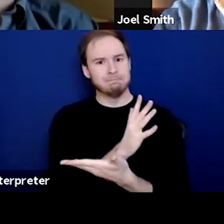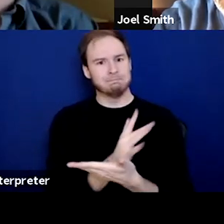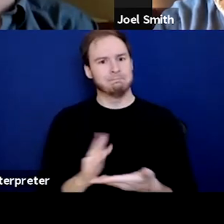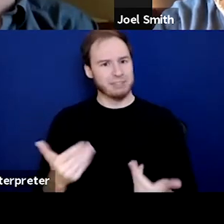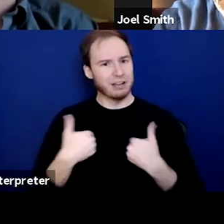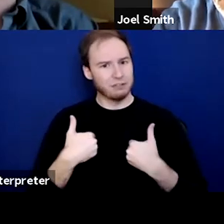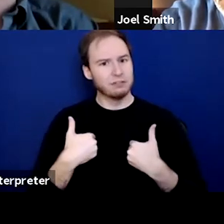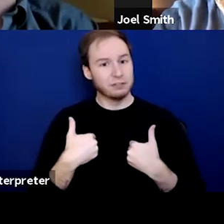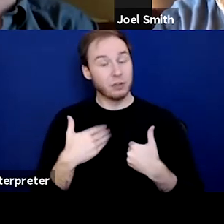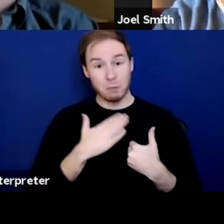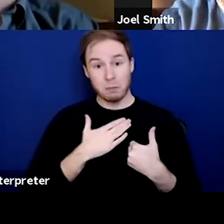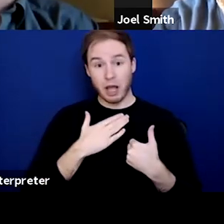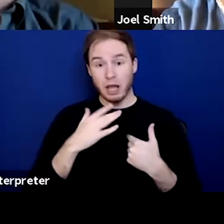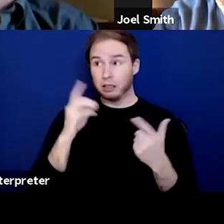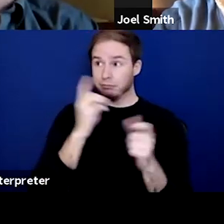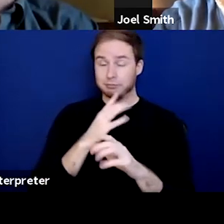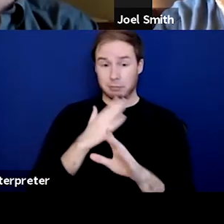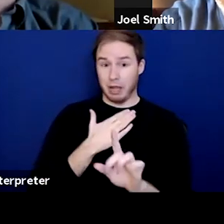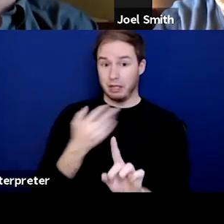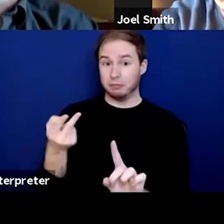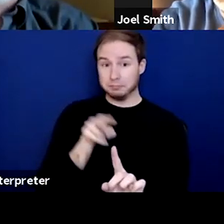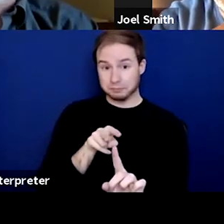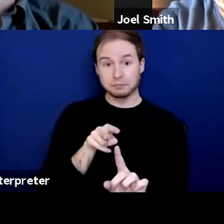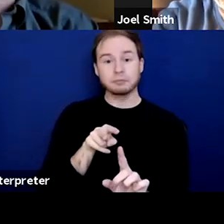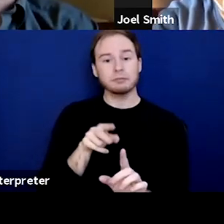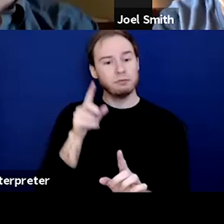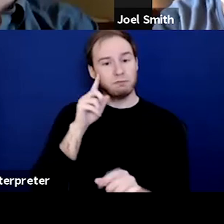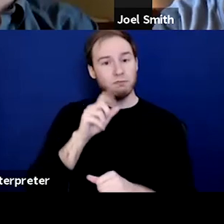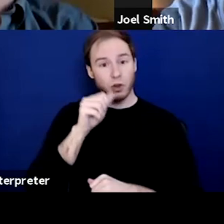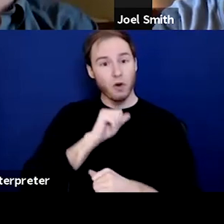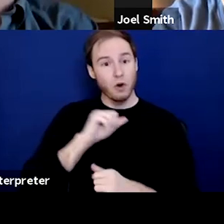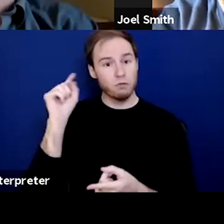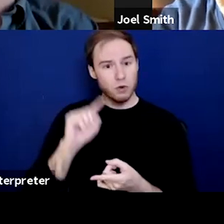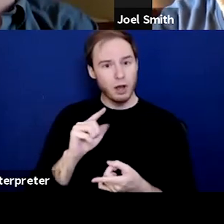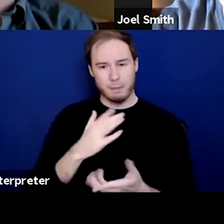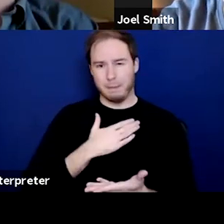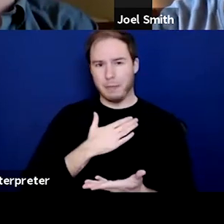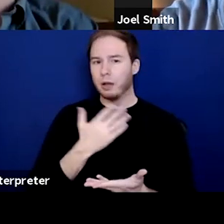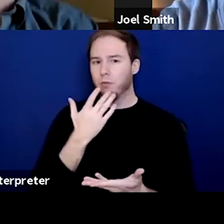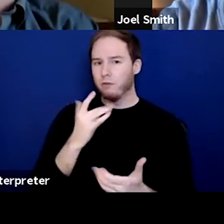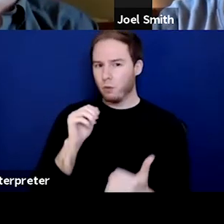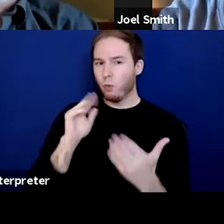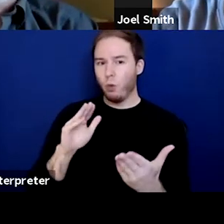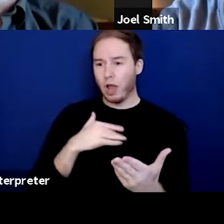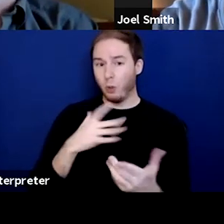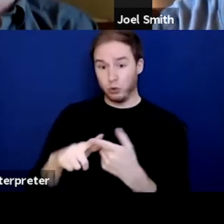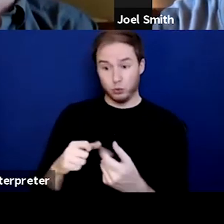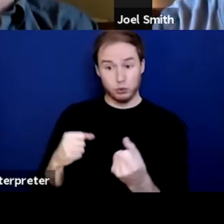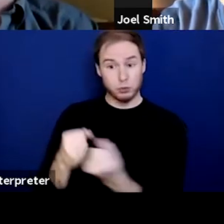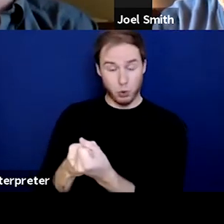as probably the prominent way that I wanna engage with people. I wanna support them. I don't wanna judge them.